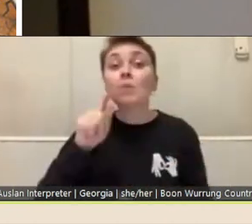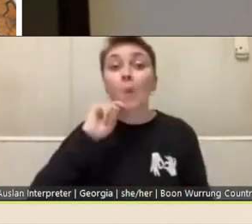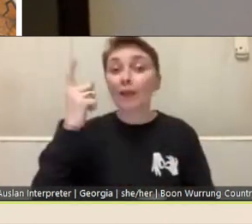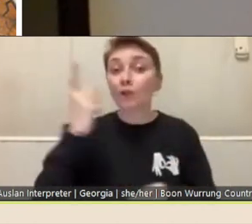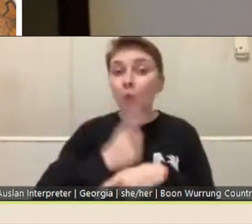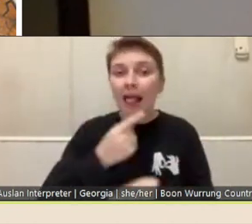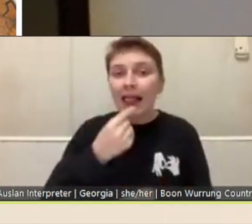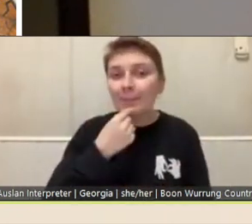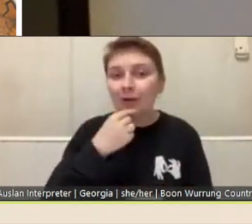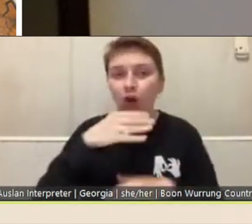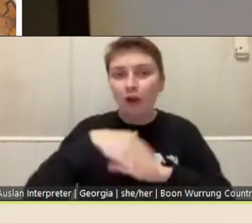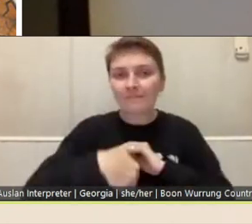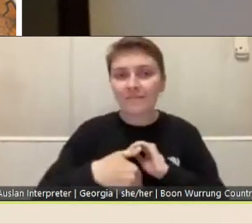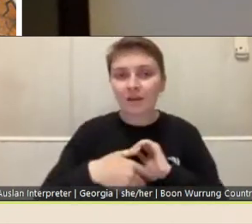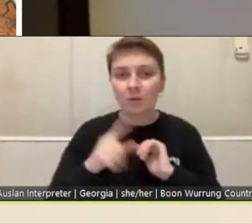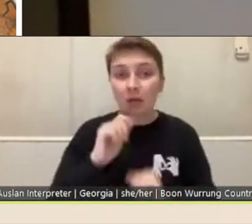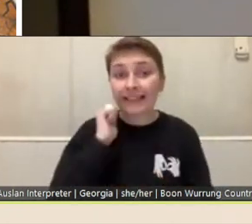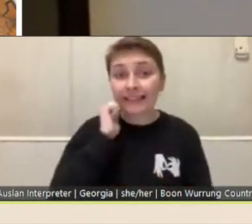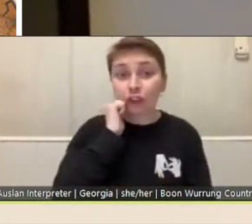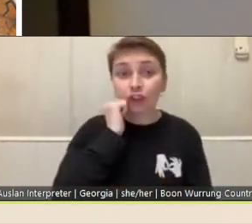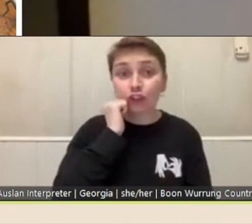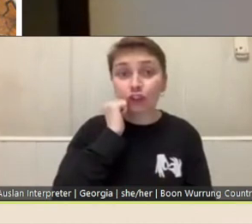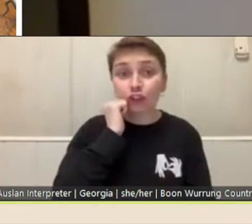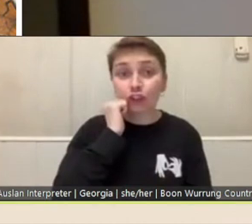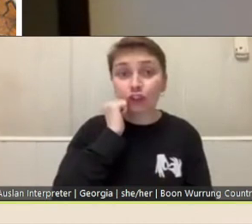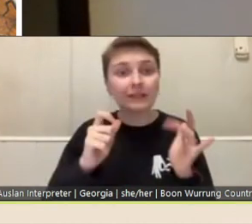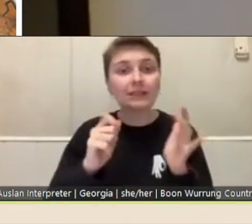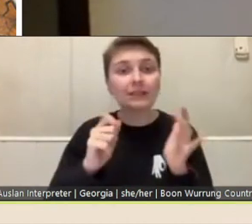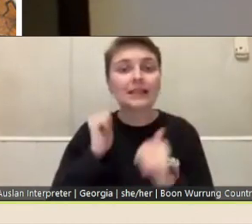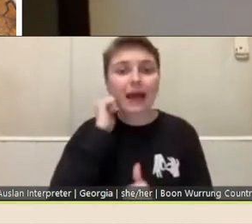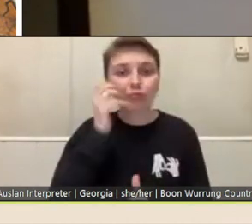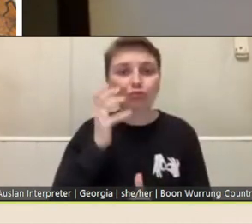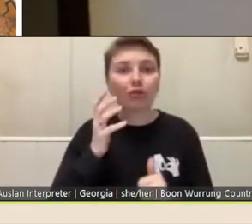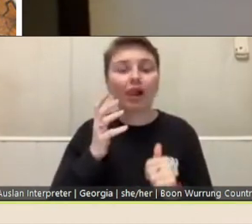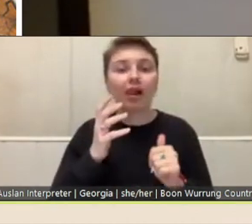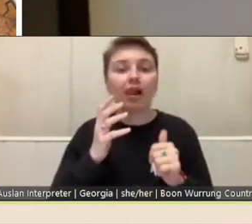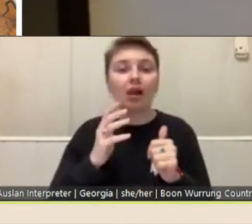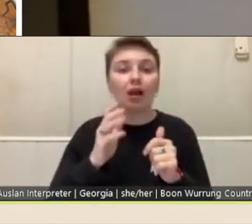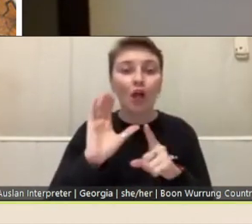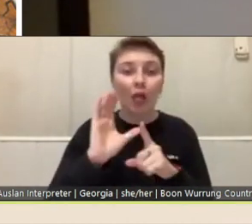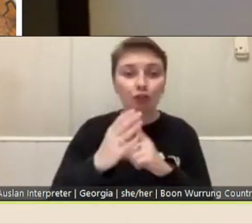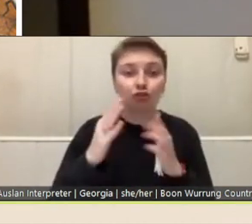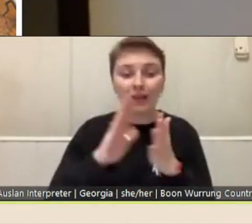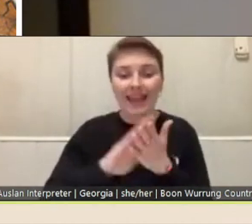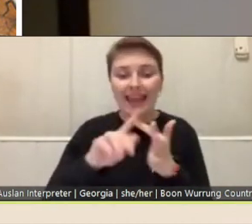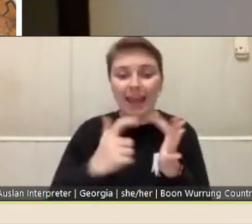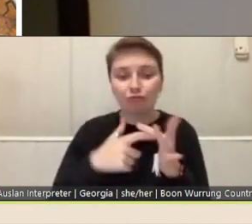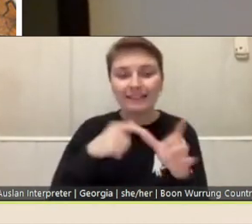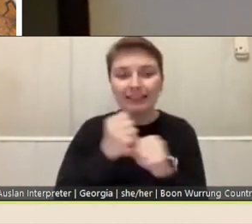Indigenous Victorian Aboriginal Cultural Heritage Research Fellowships today and also give you